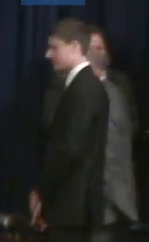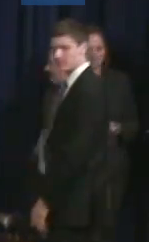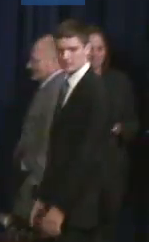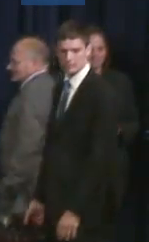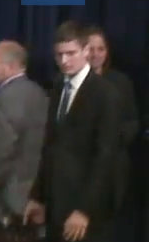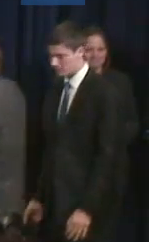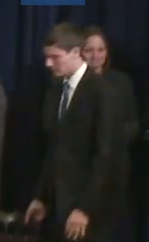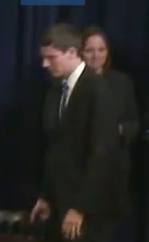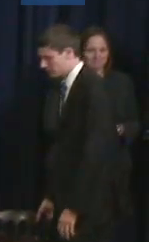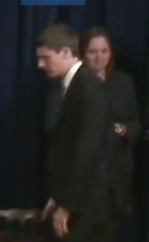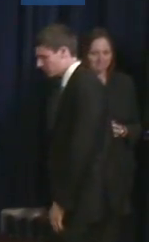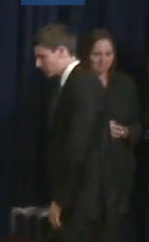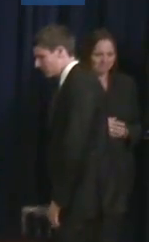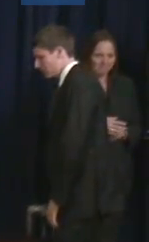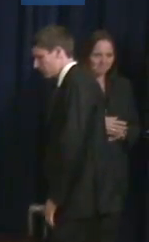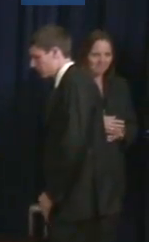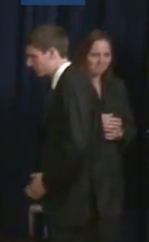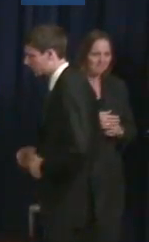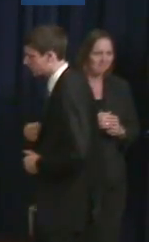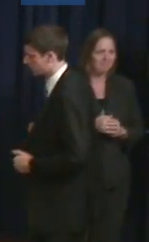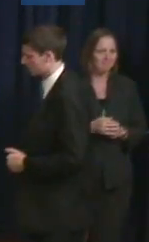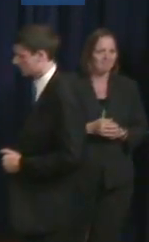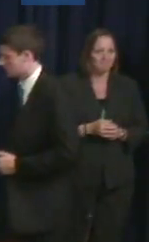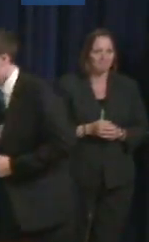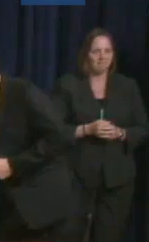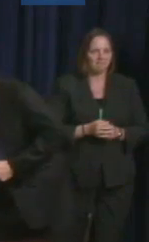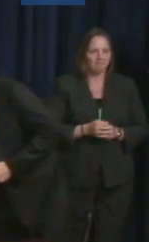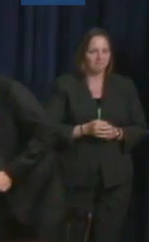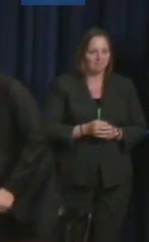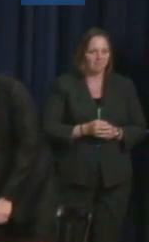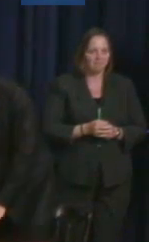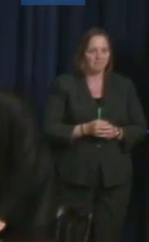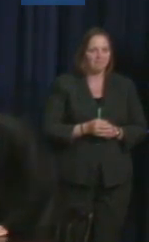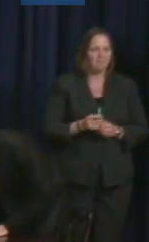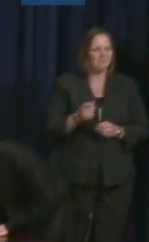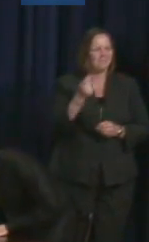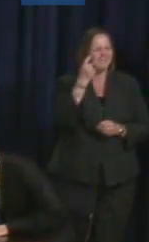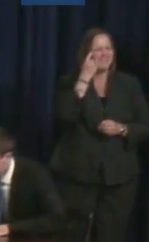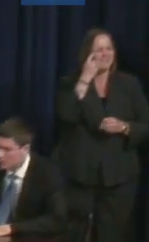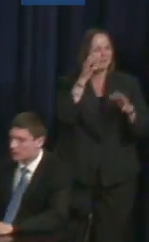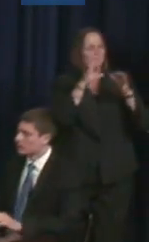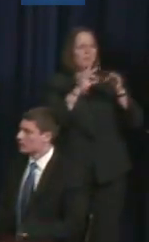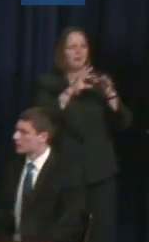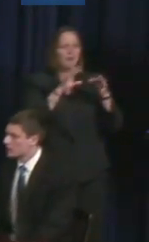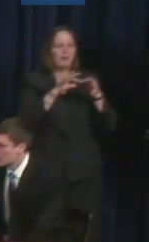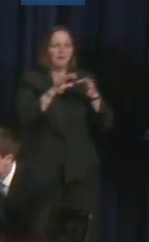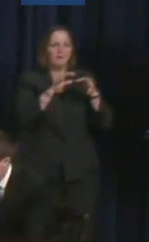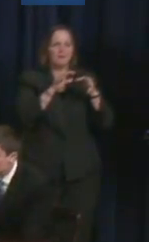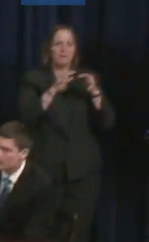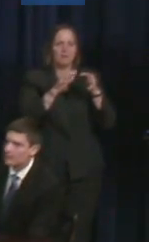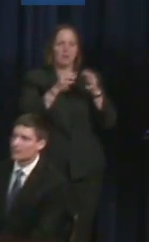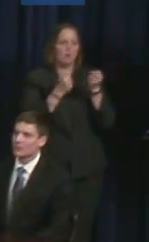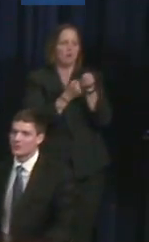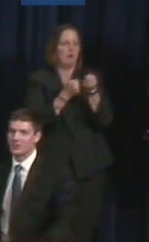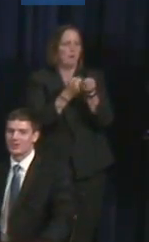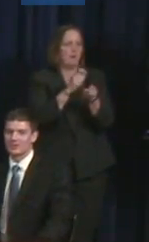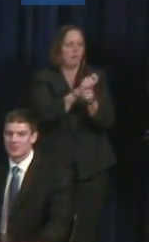So you all heard a bit about each of the Champions in Valerie's opening remarks. I'd like to take a moment to introduce Doug Garner, who